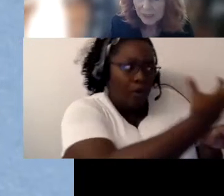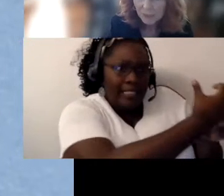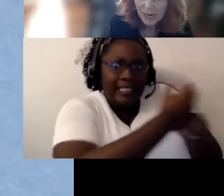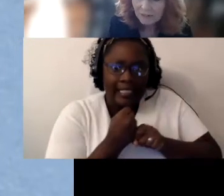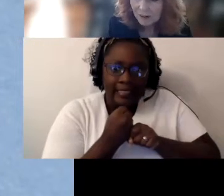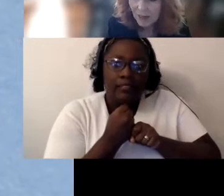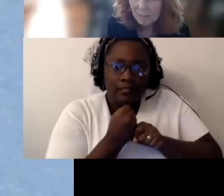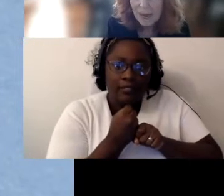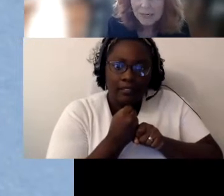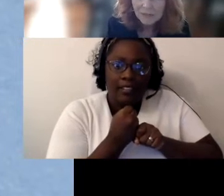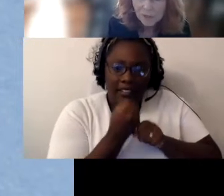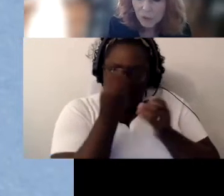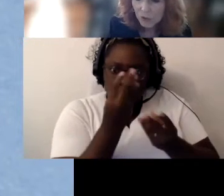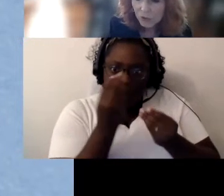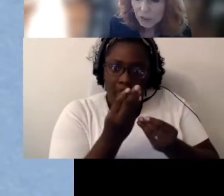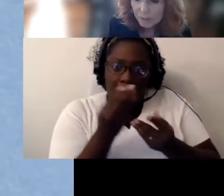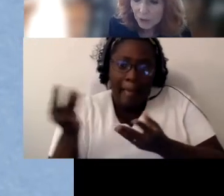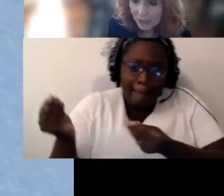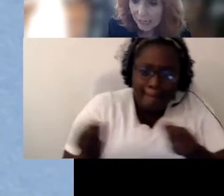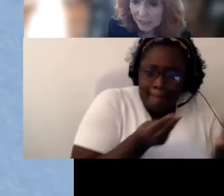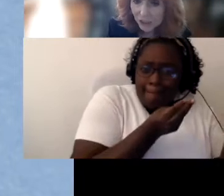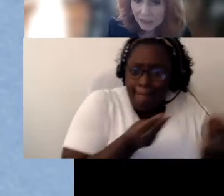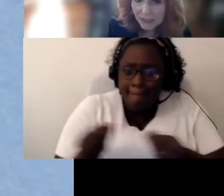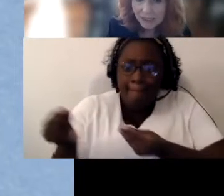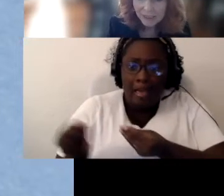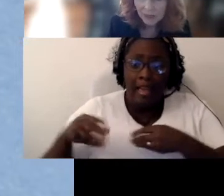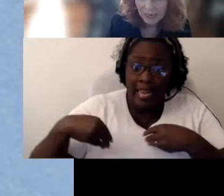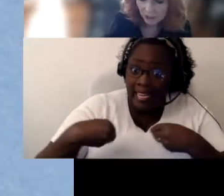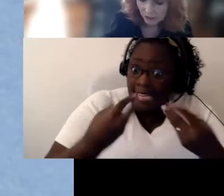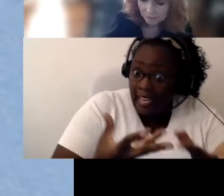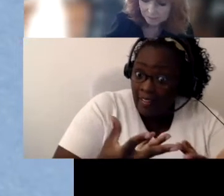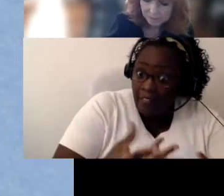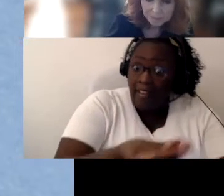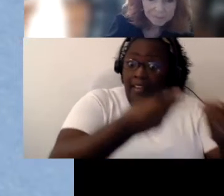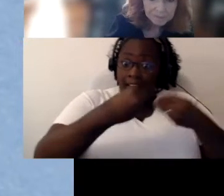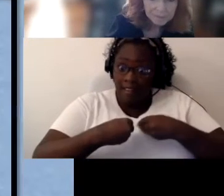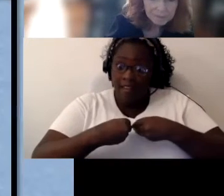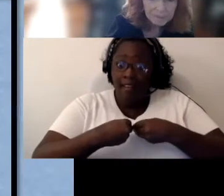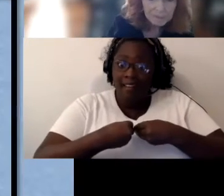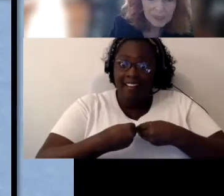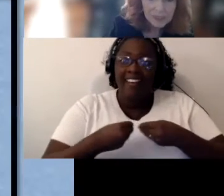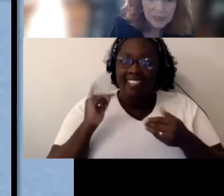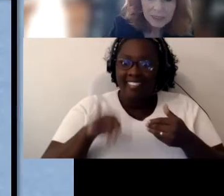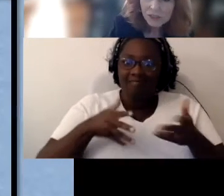So we have to have that back and forth for communication and interaction.